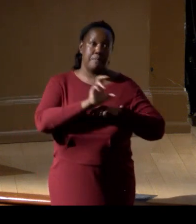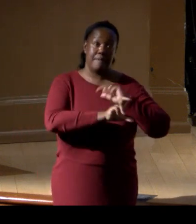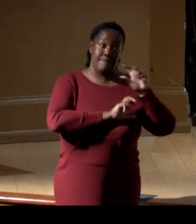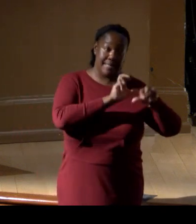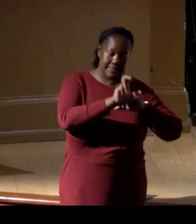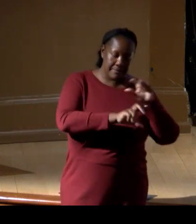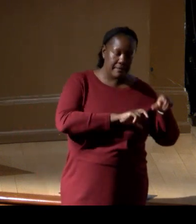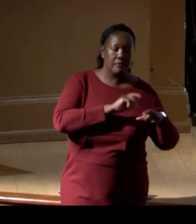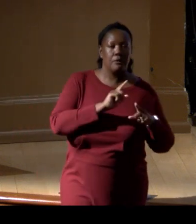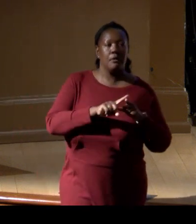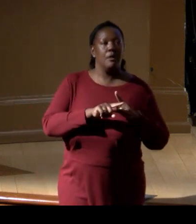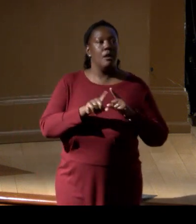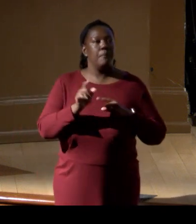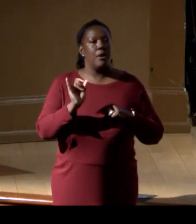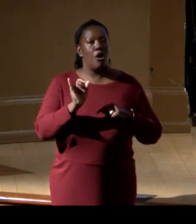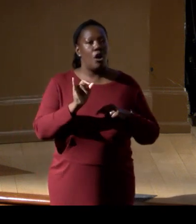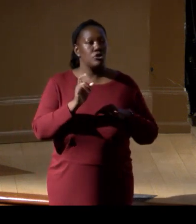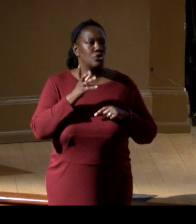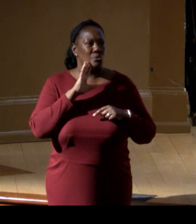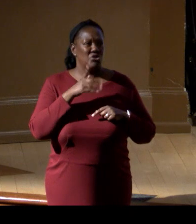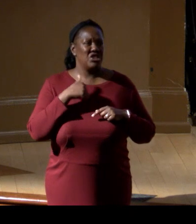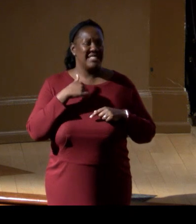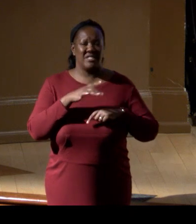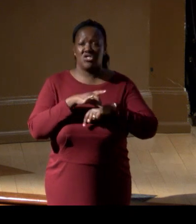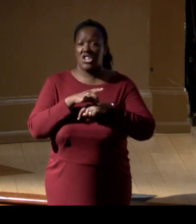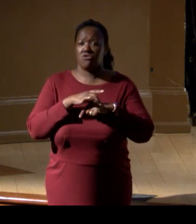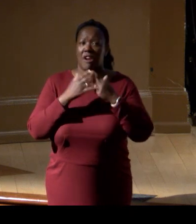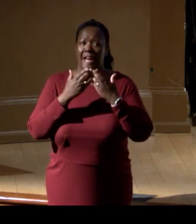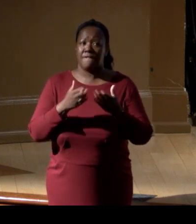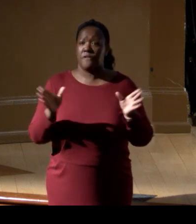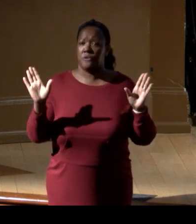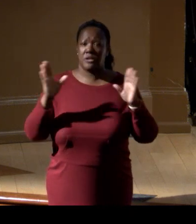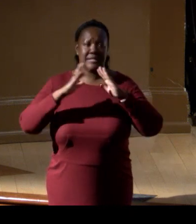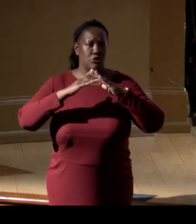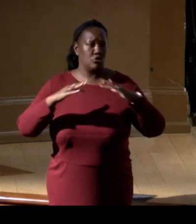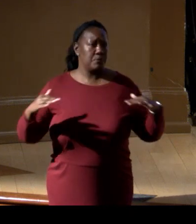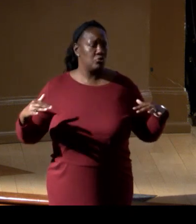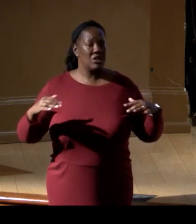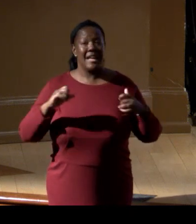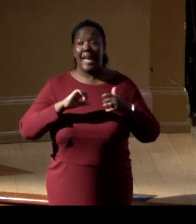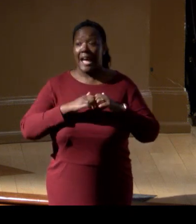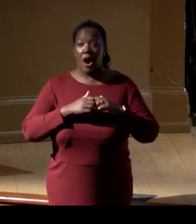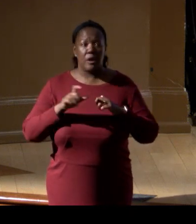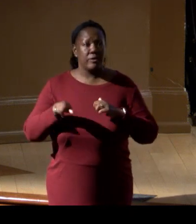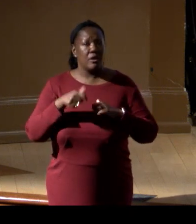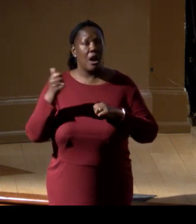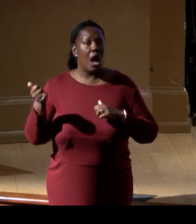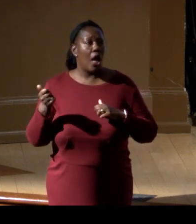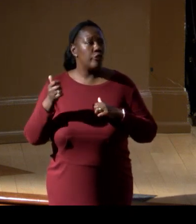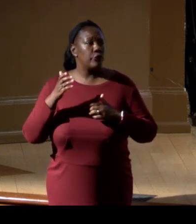but also just geographic distribution. Is there a different sector?